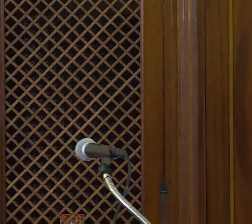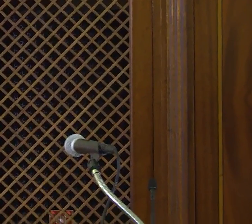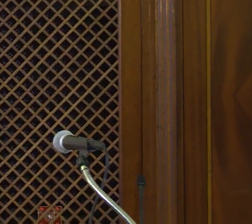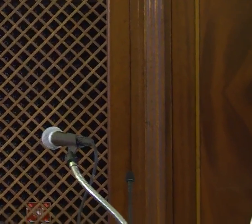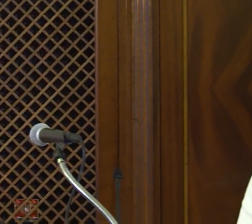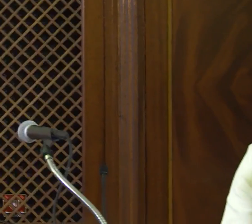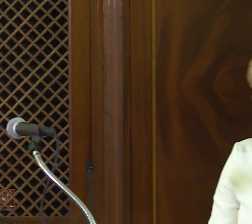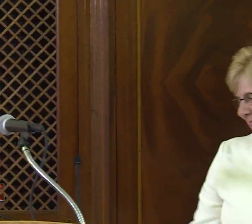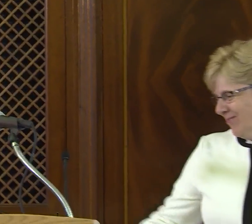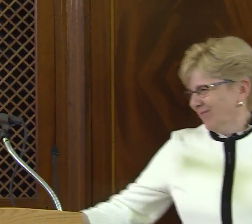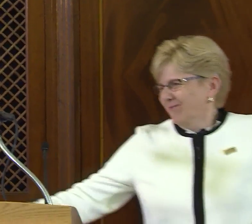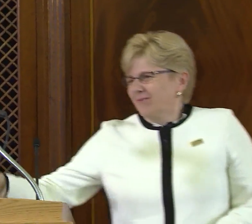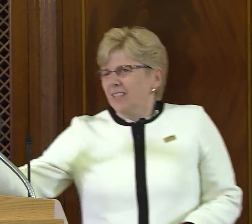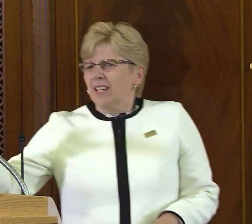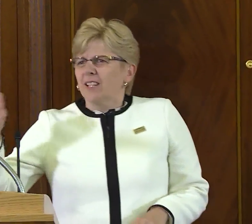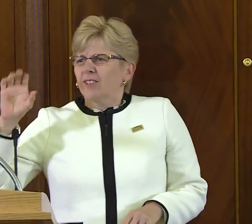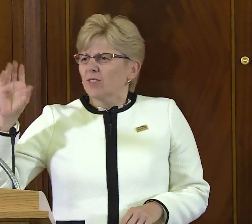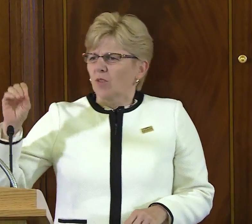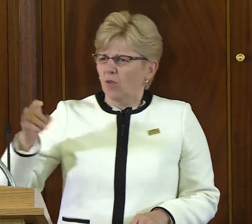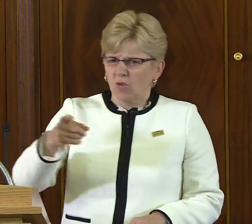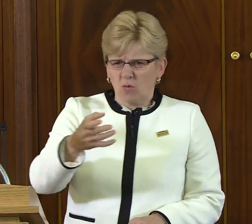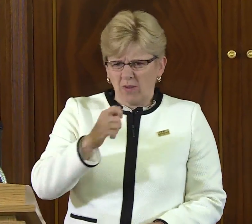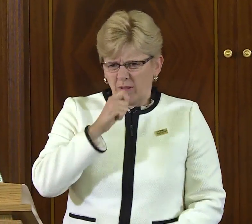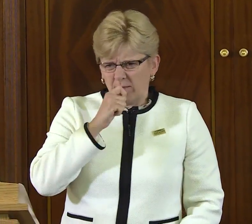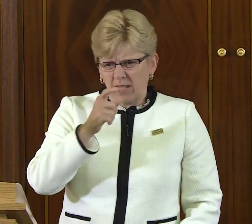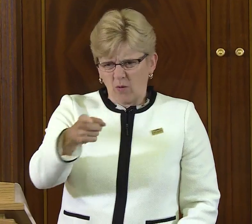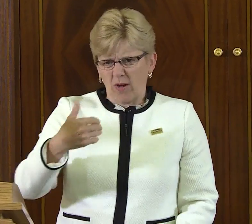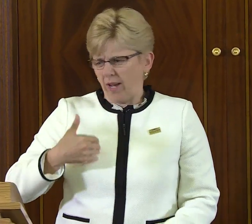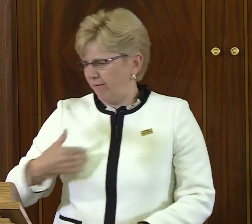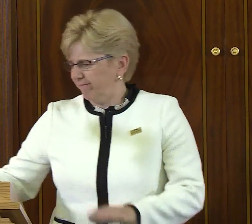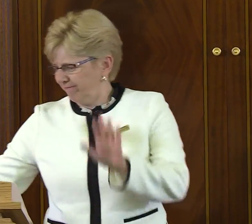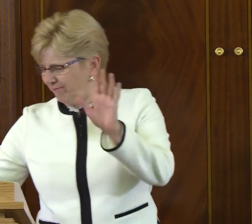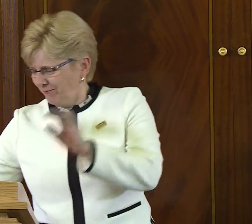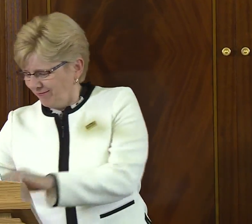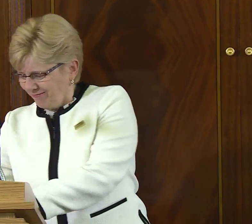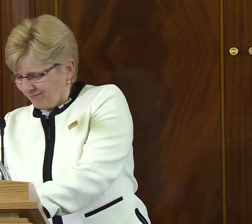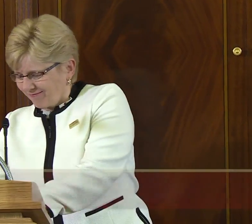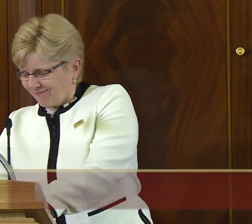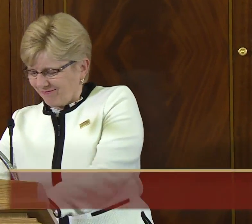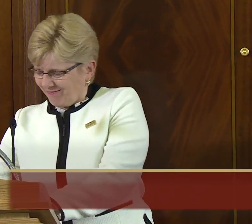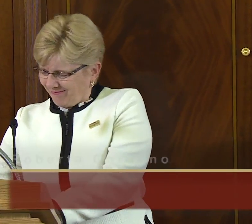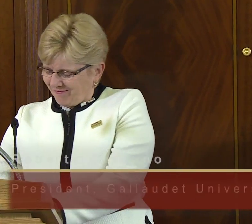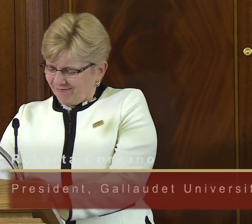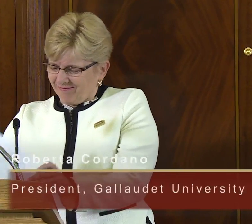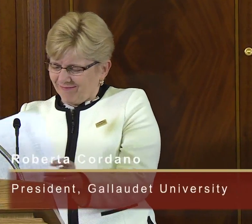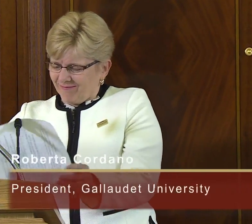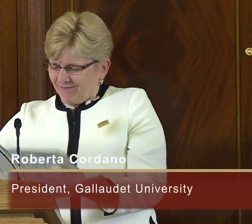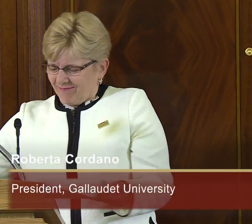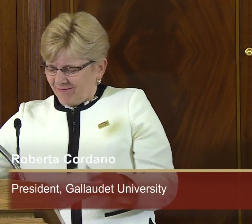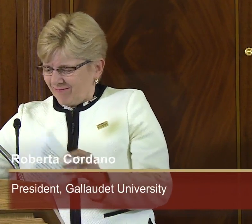Cordano: Hello, everyone. Just checking on the microphone